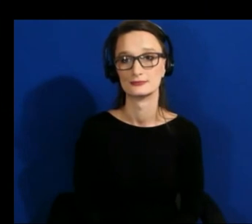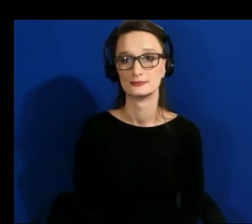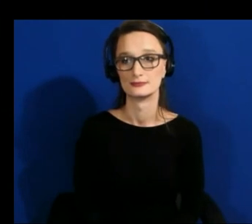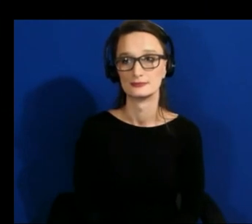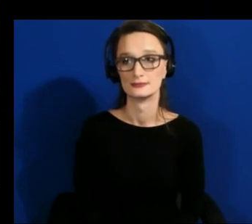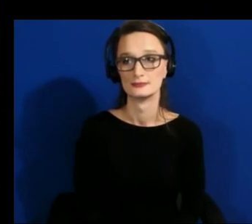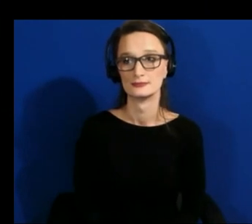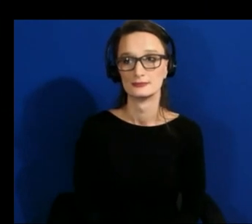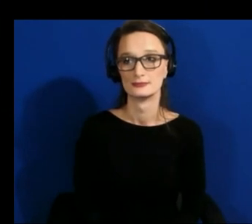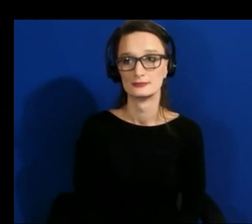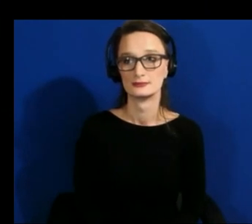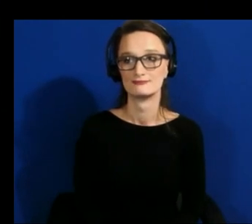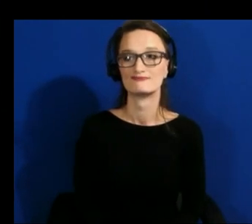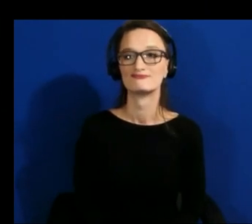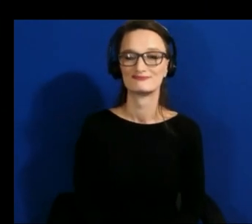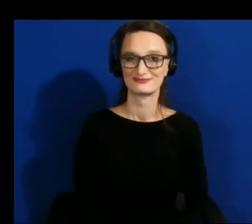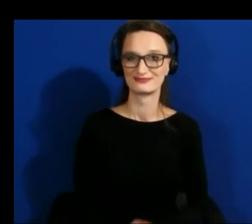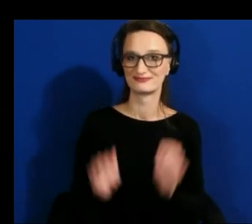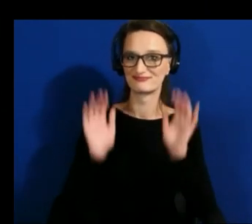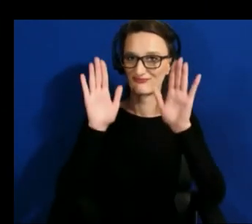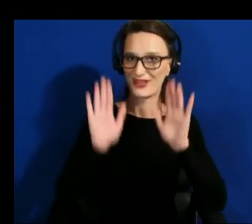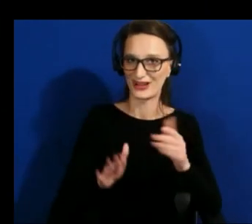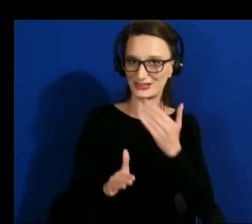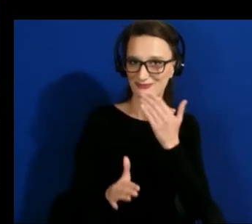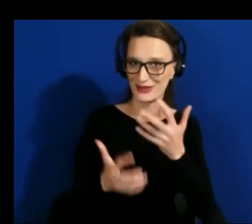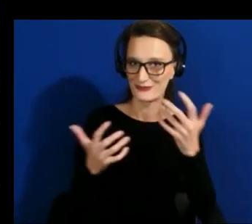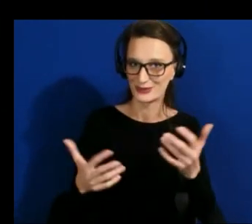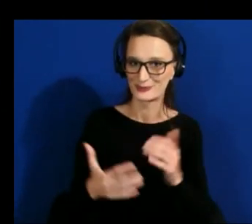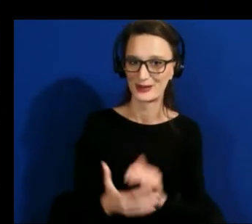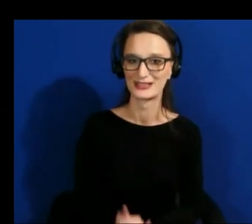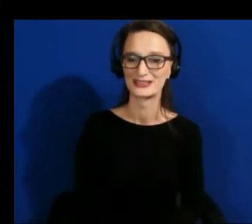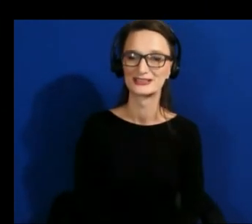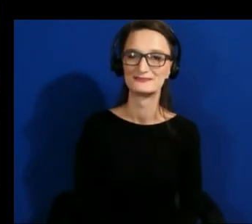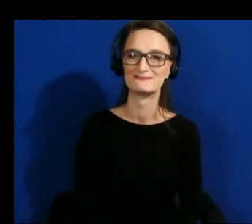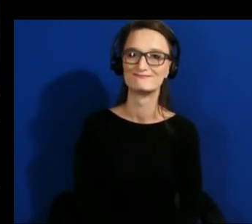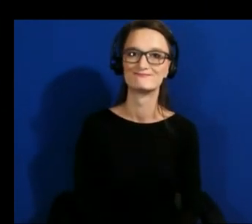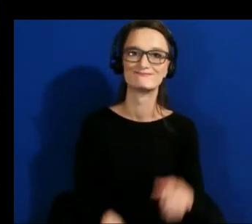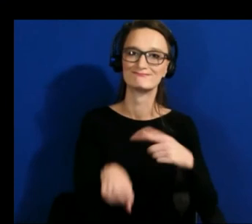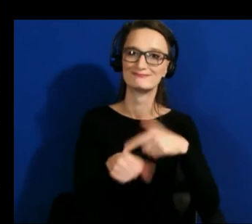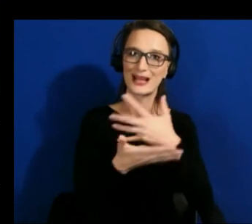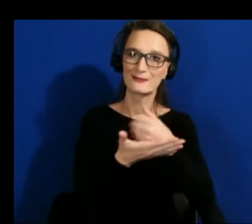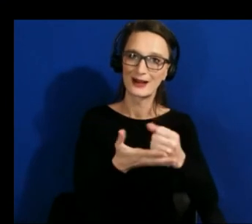awesome thank you very much um so that's all the time we have for questions for the research panel